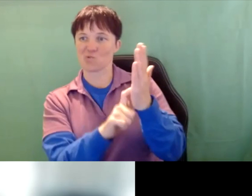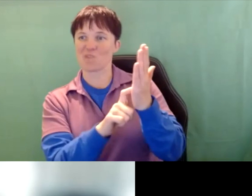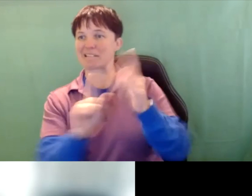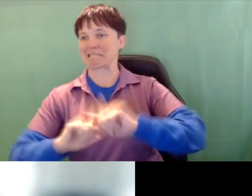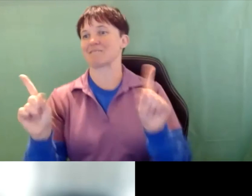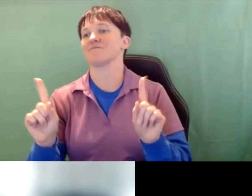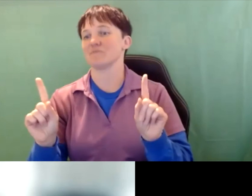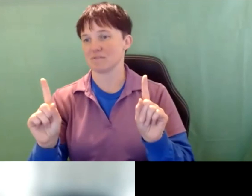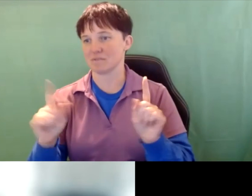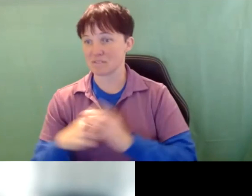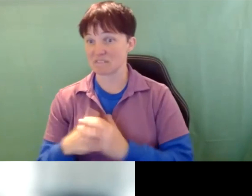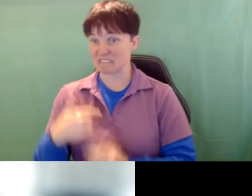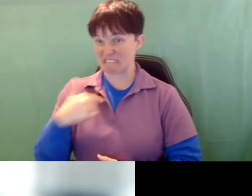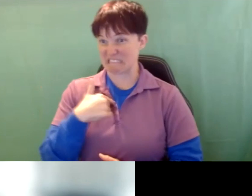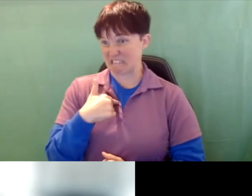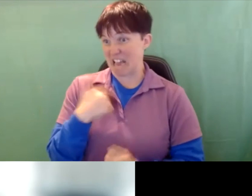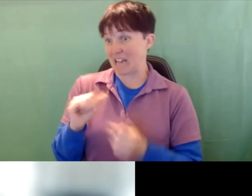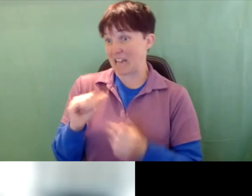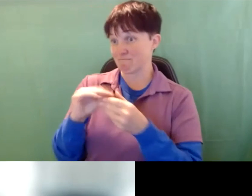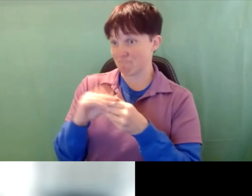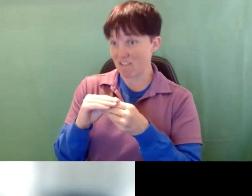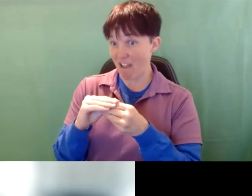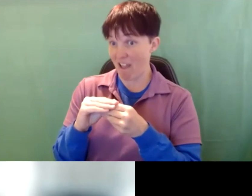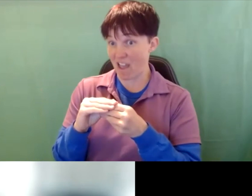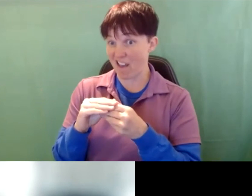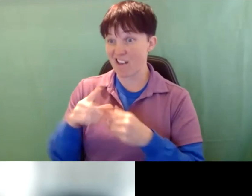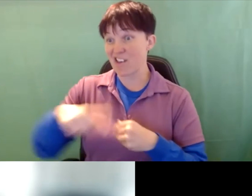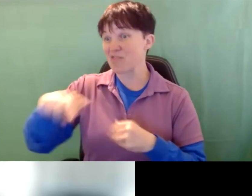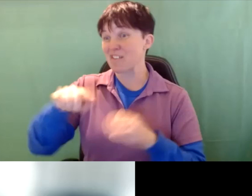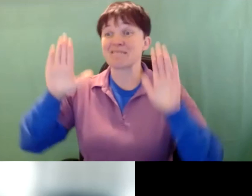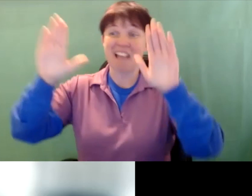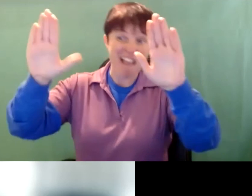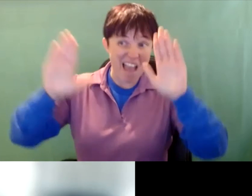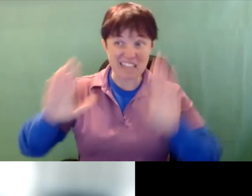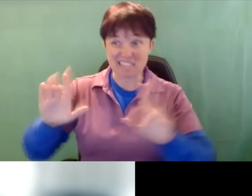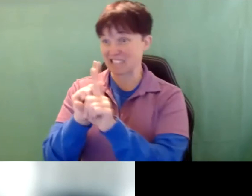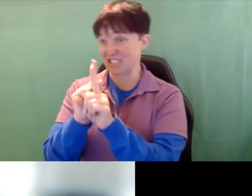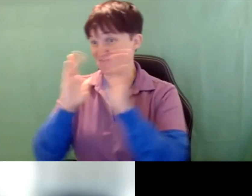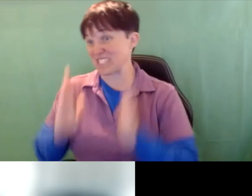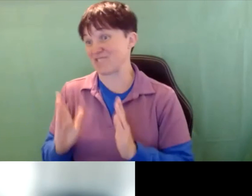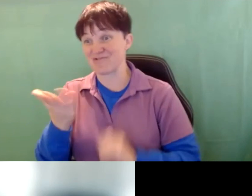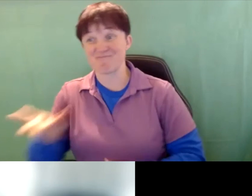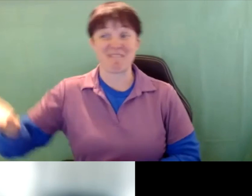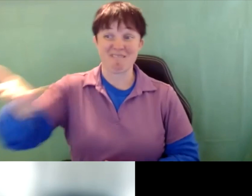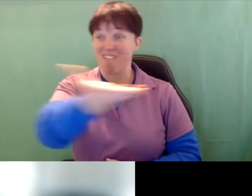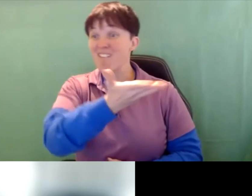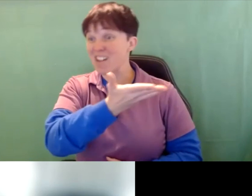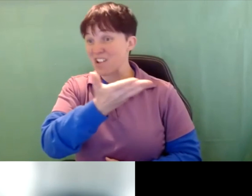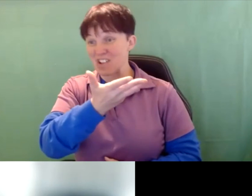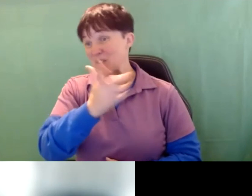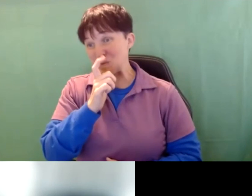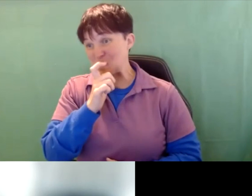But I can say well that there are some excellent interveners out there who have not gone through